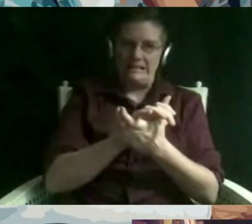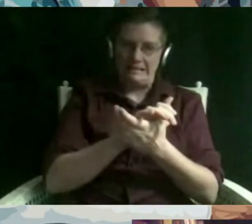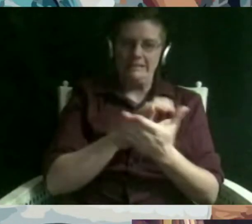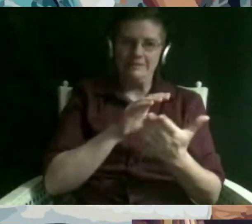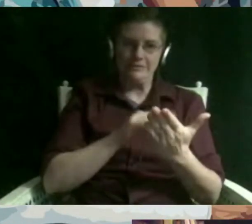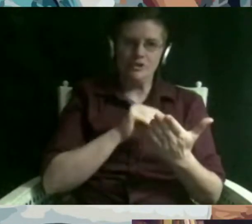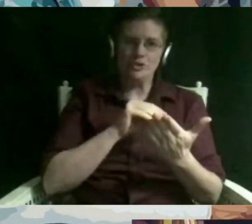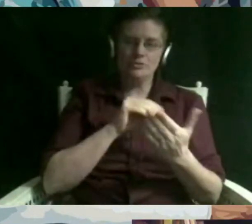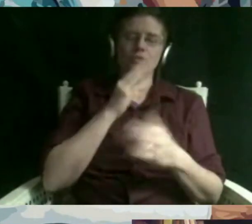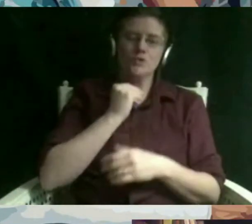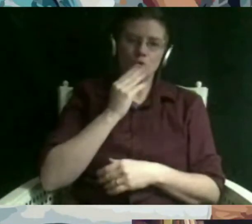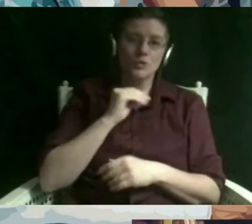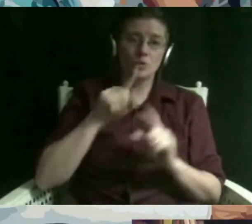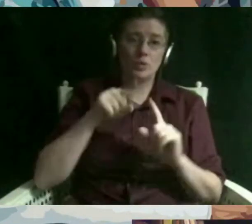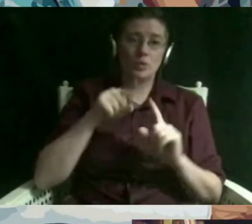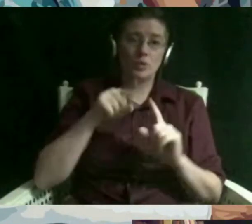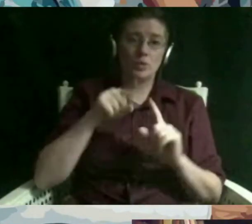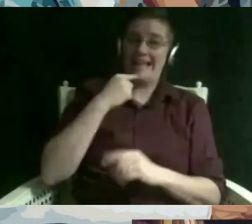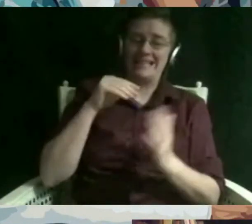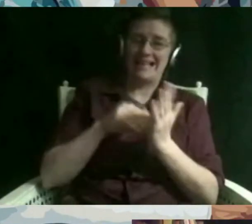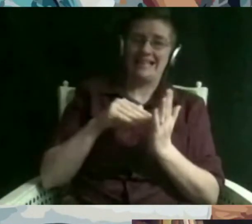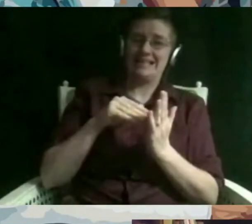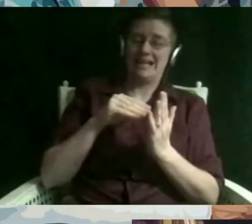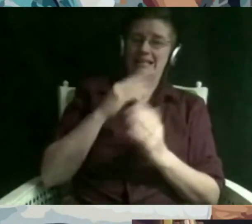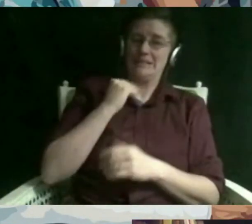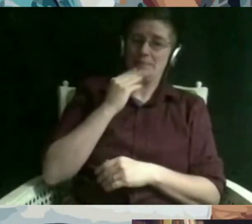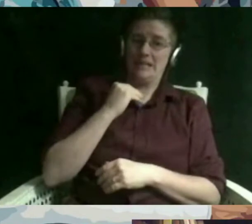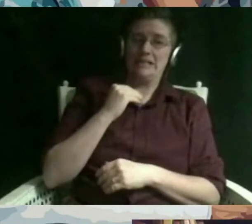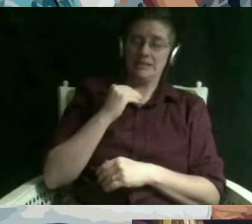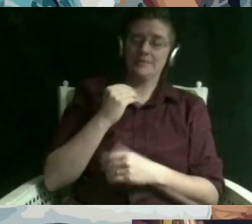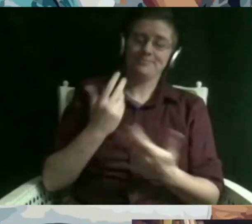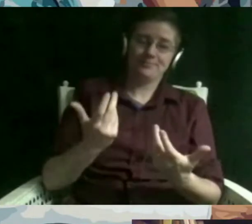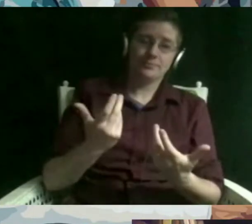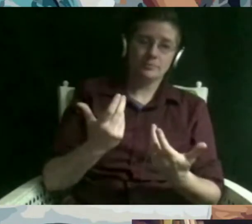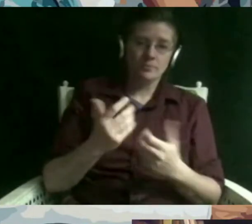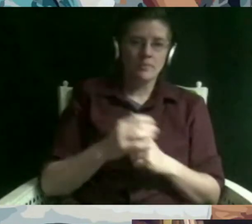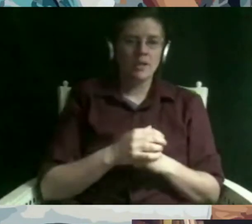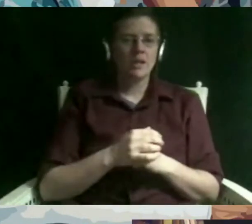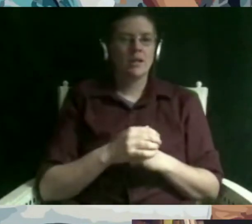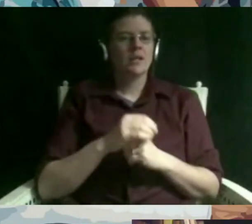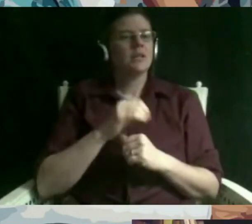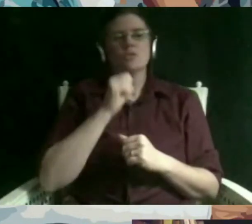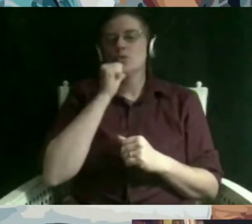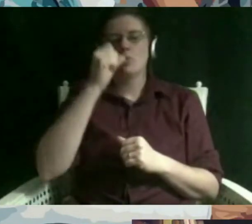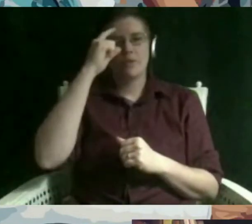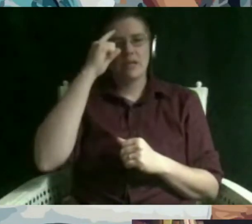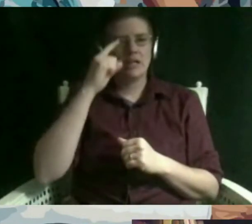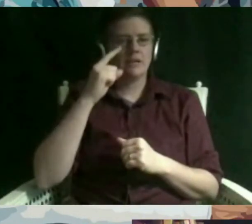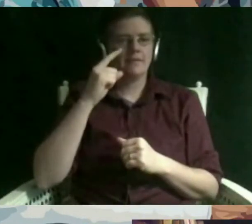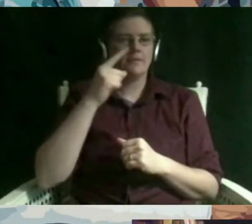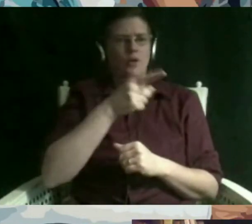the right kind of jew in order to take their experiences seriously because anti-semitism